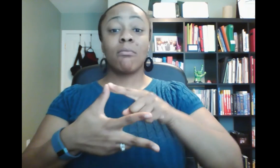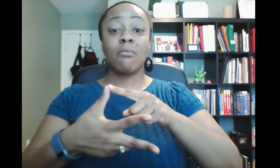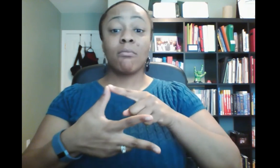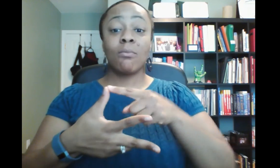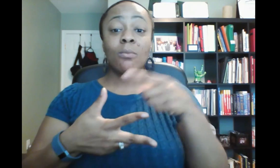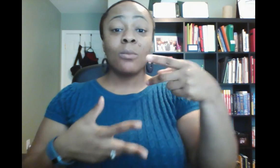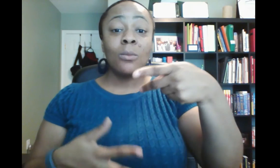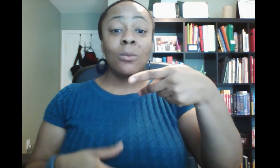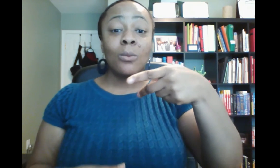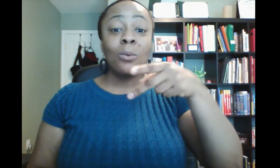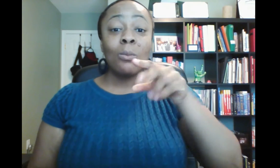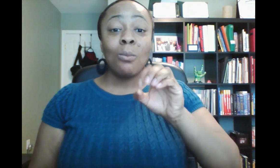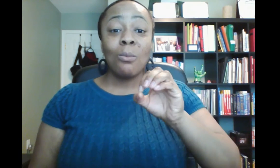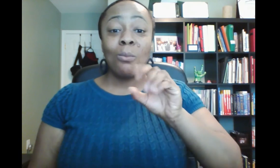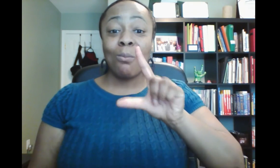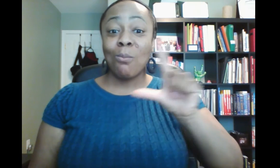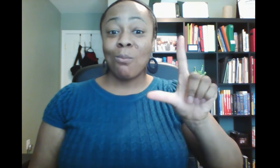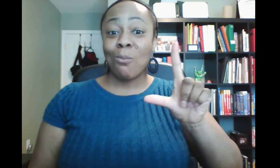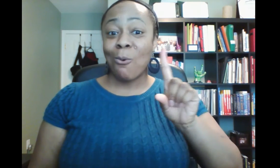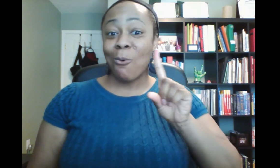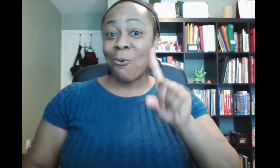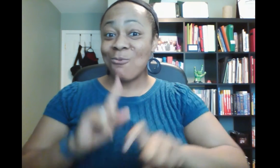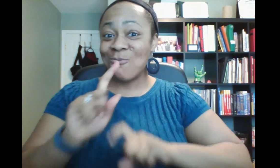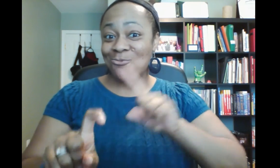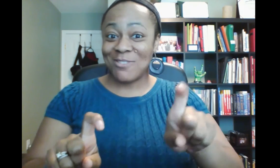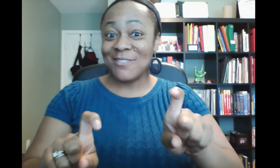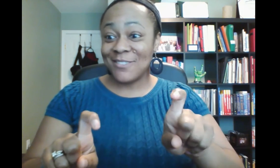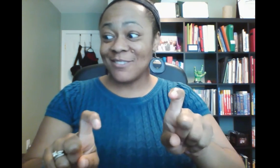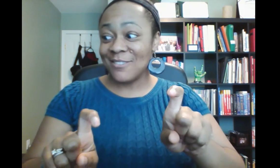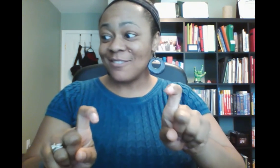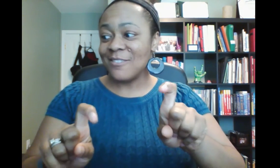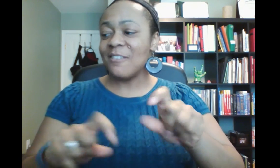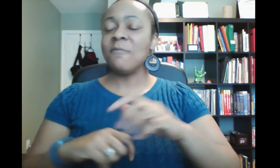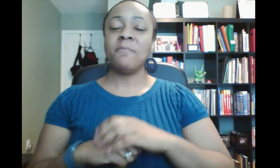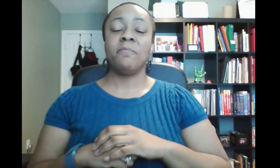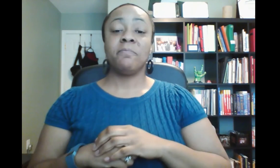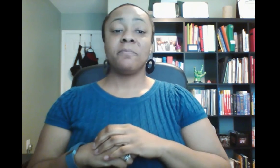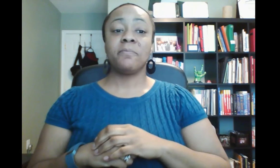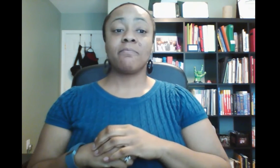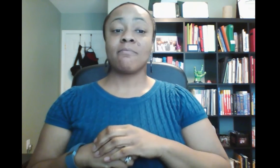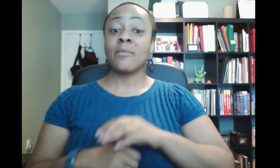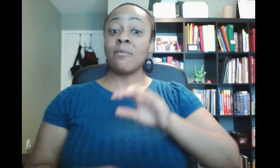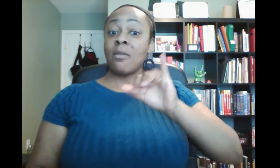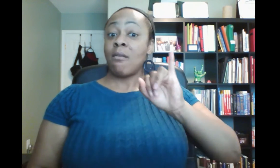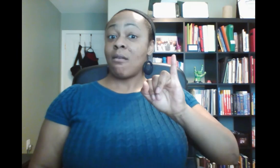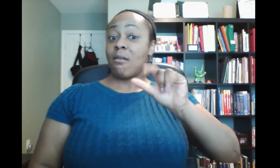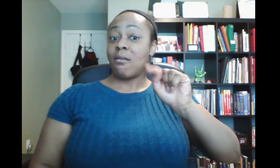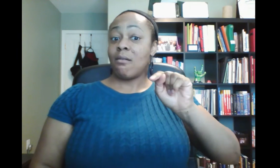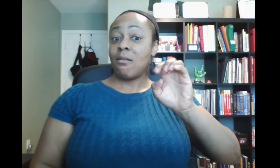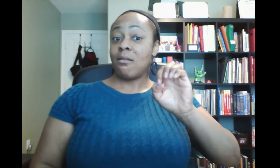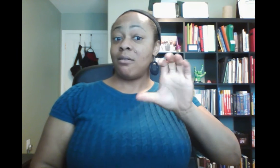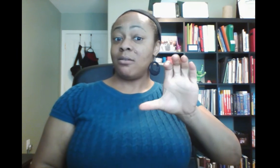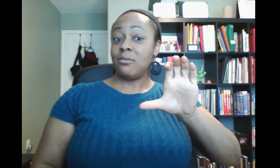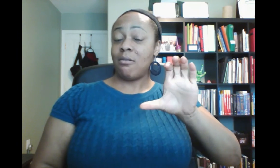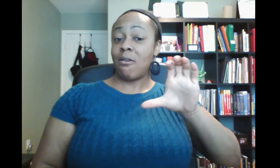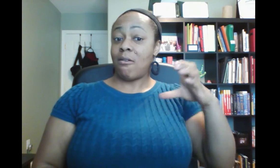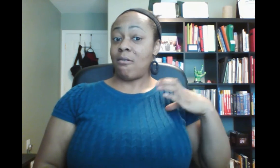1) Poll questions: